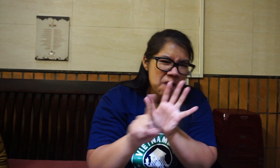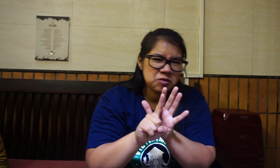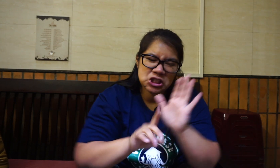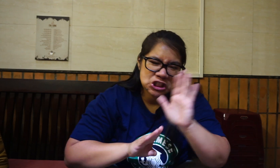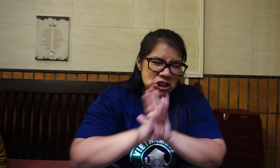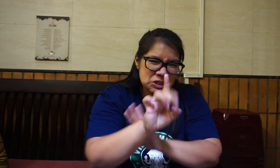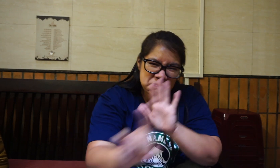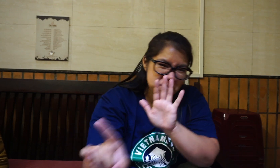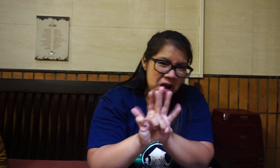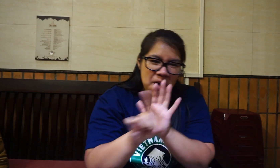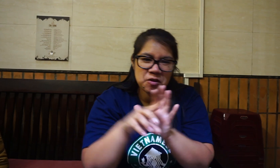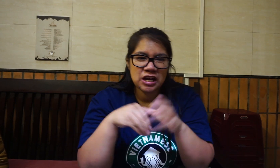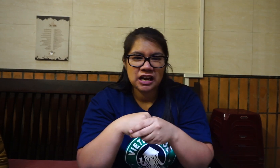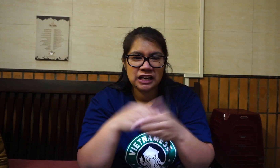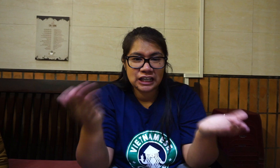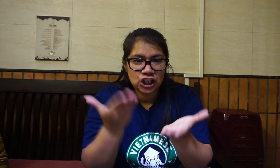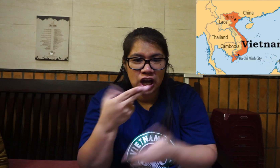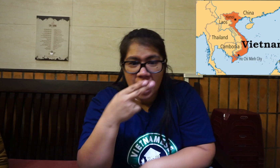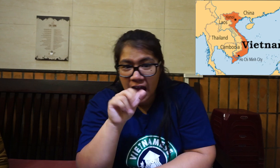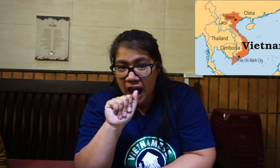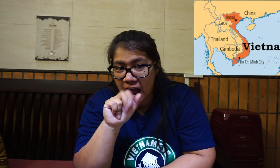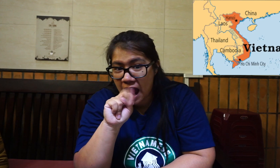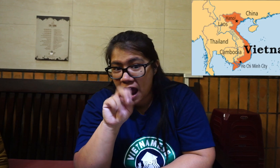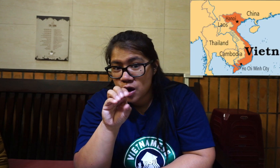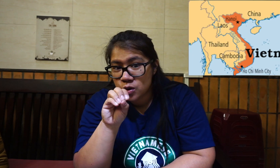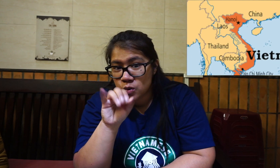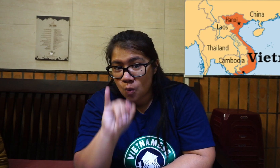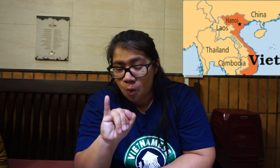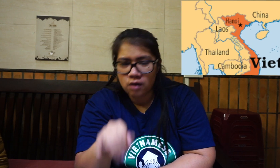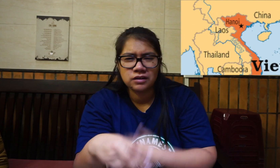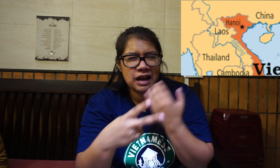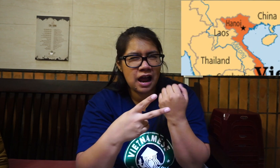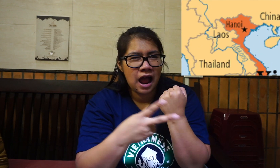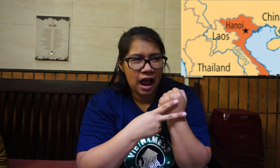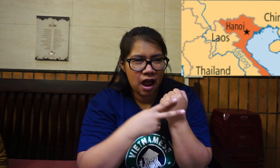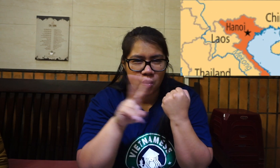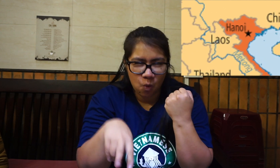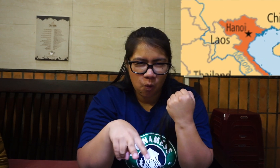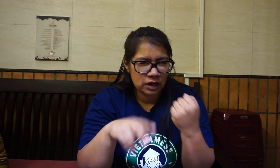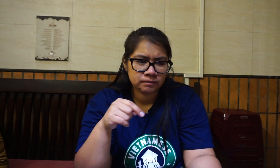I learned that egg coffee is really popular here in Hanoi